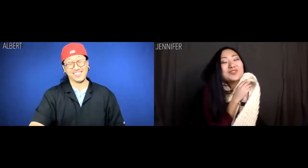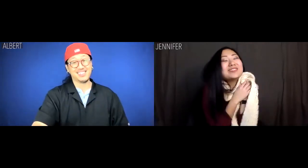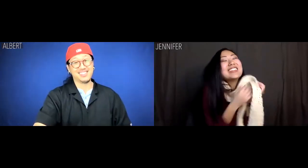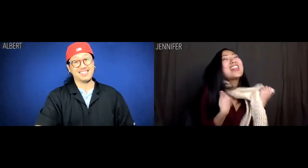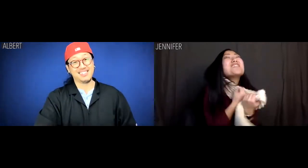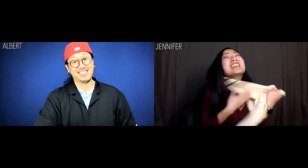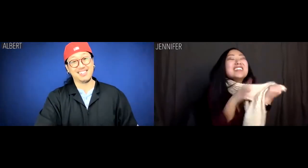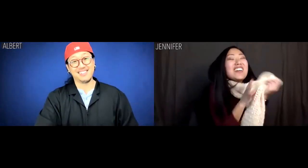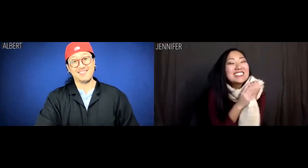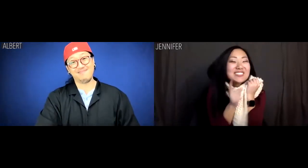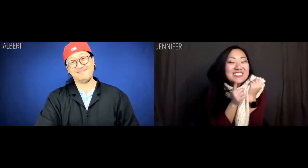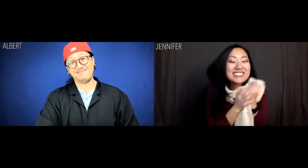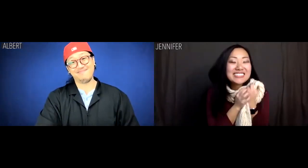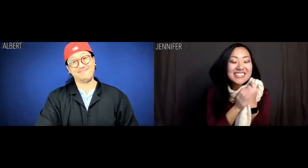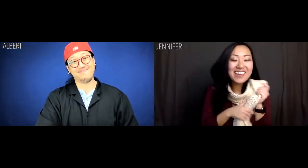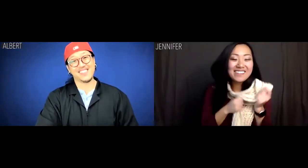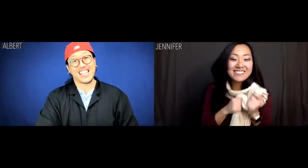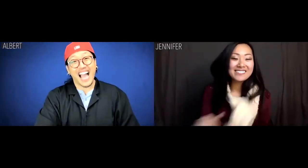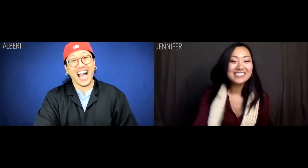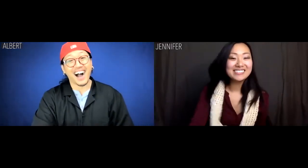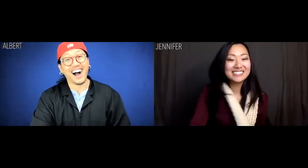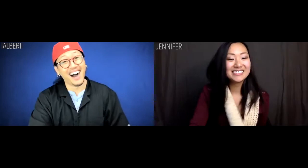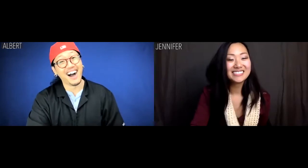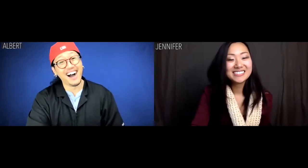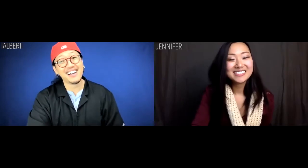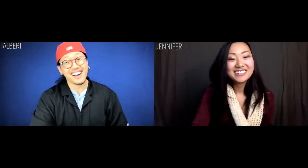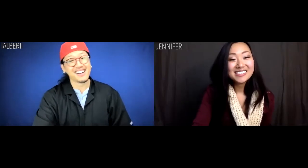Jennifer: Ohmigod. I love my scarves. It's so true.